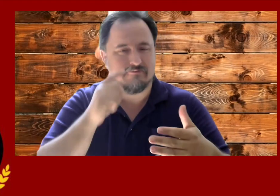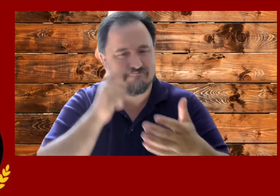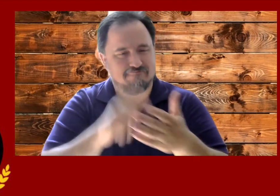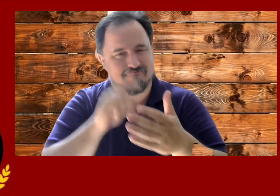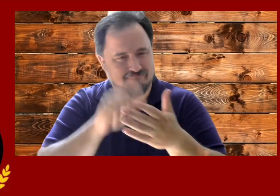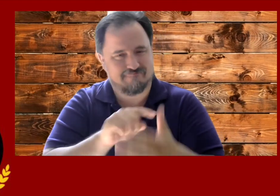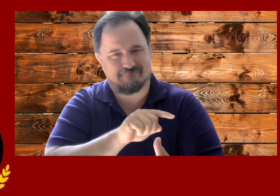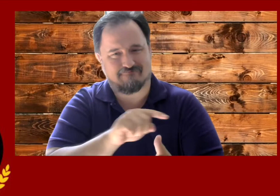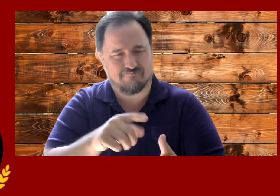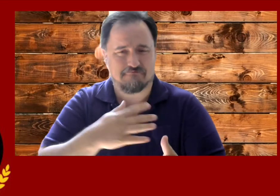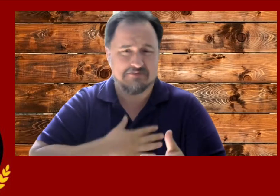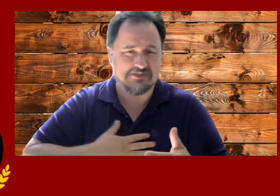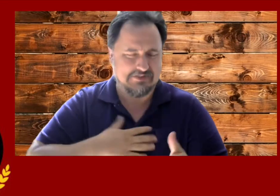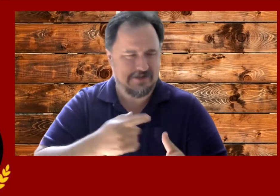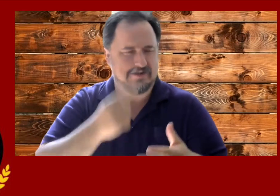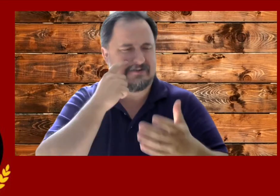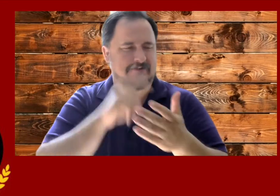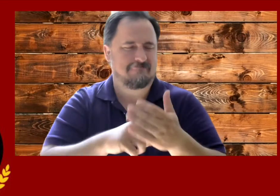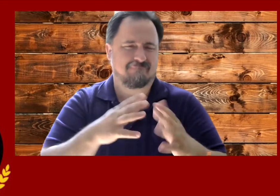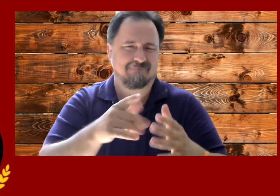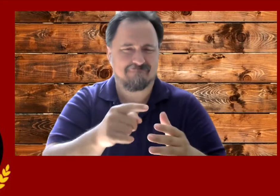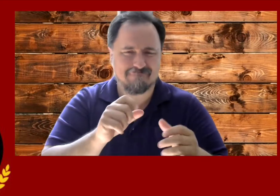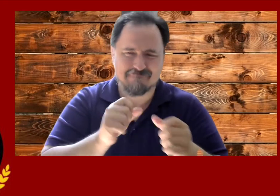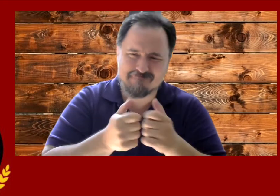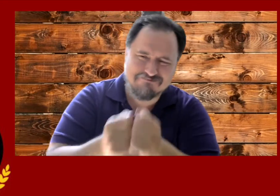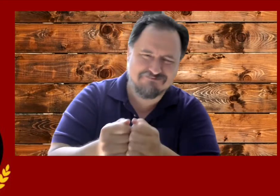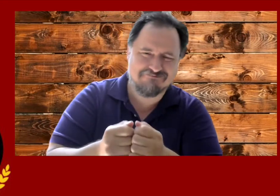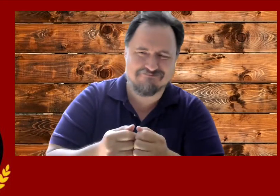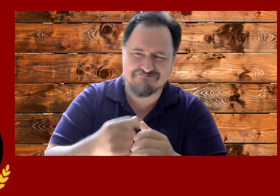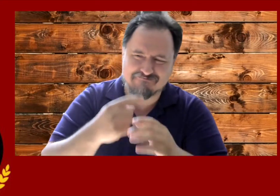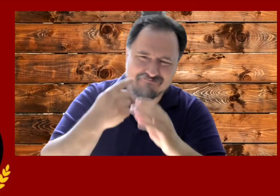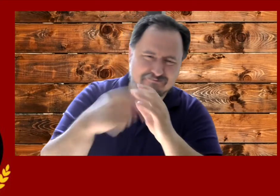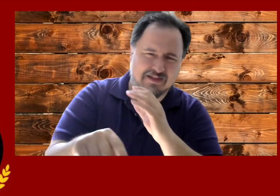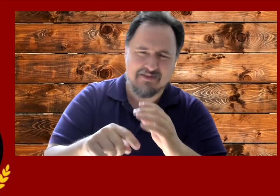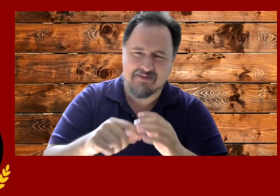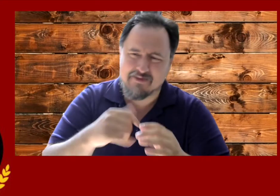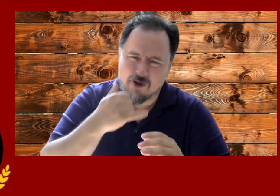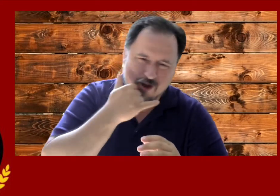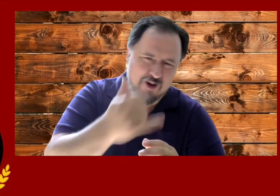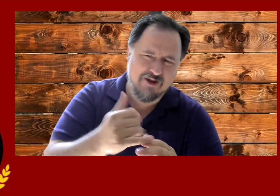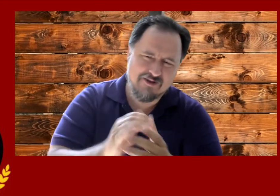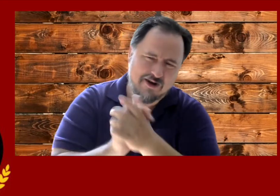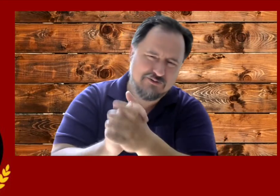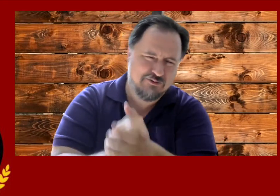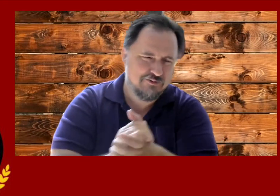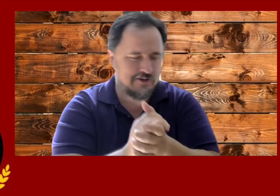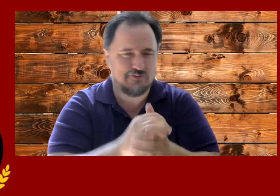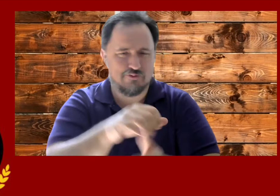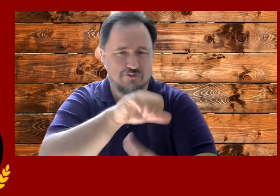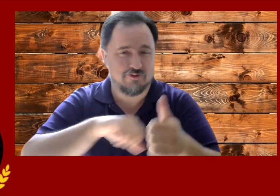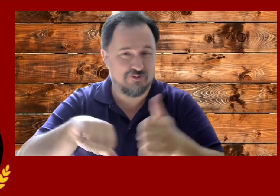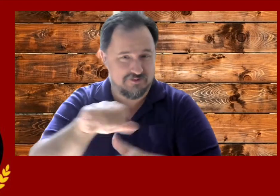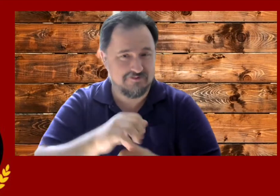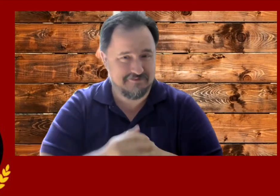And please share with in - in complementing them and congratulating them.